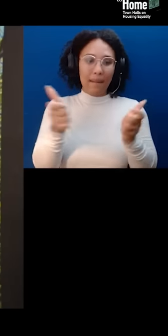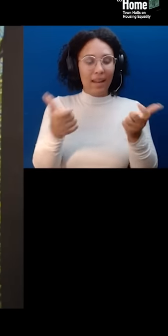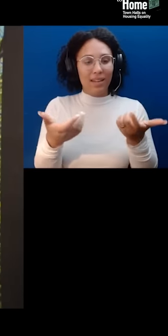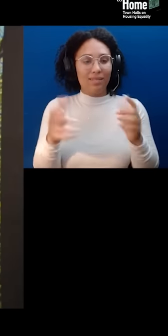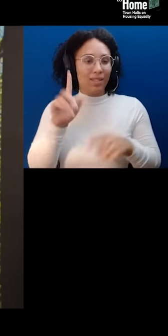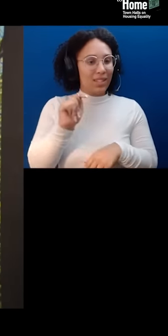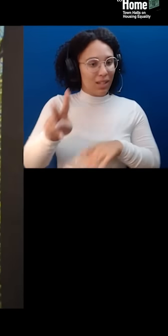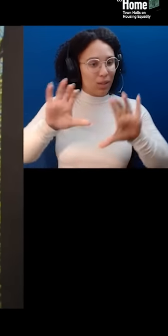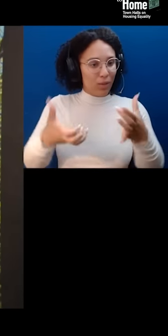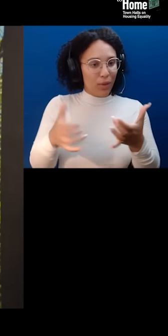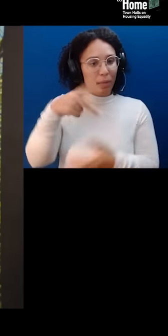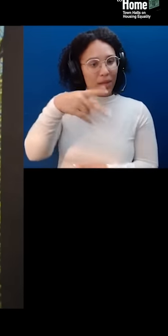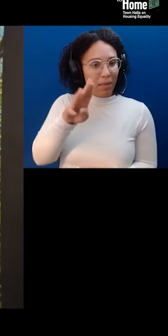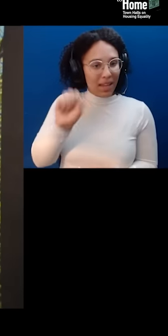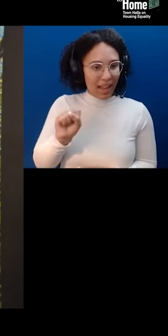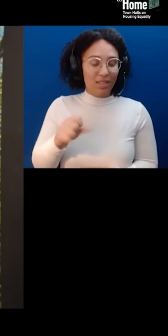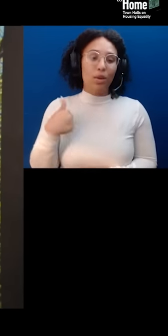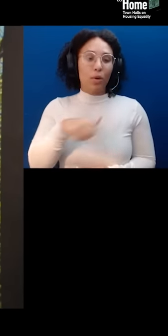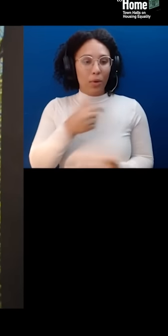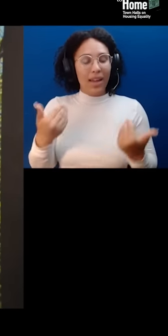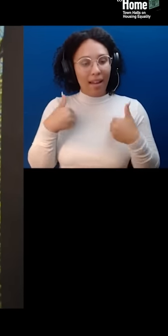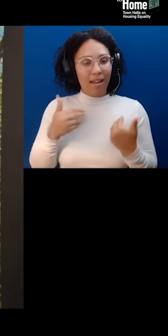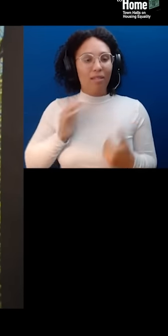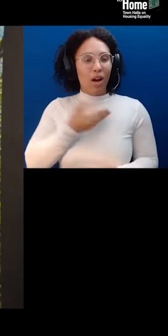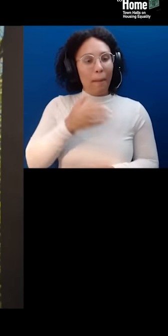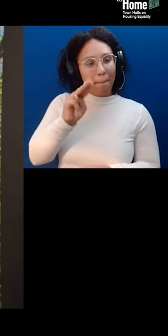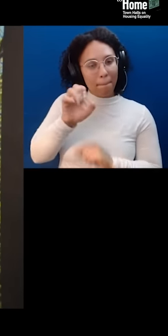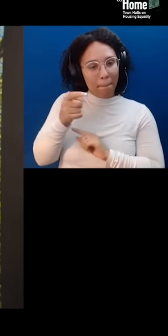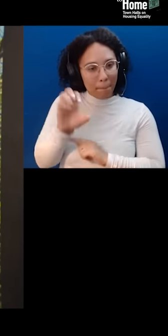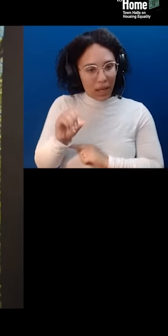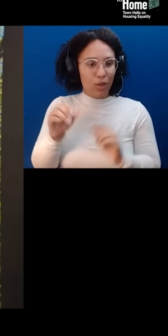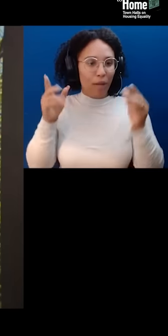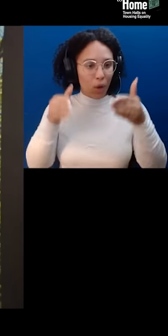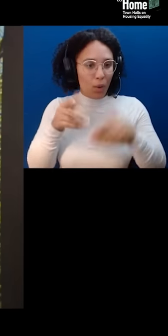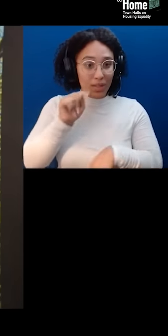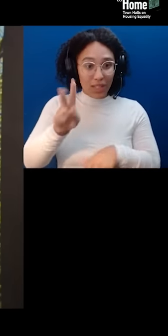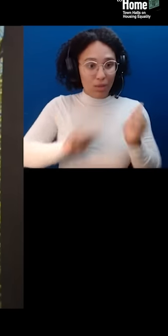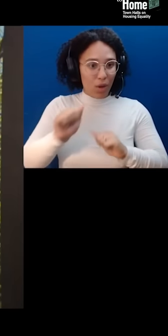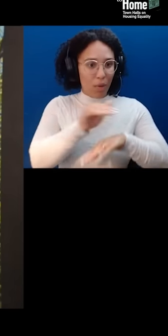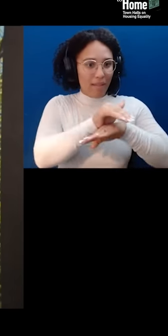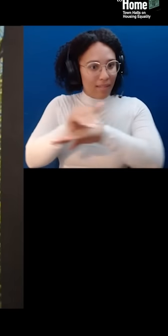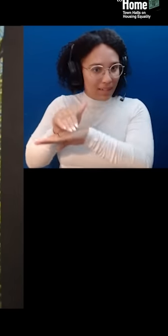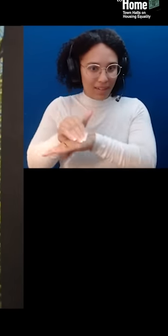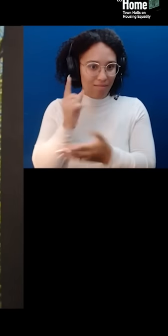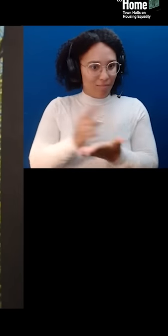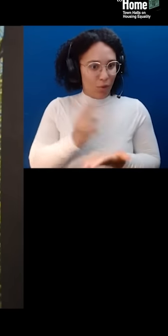THIRTEEN airs MetroFocus seven nights a week. Now, on behalf of everyone here, thank you for joining us for CLOSE TO HOME: